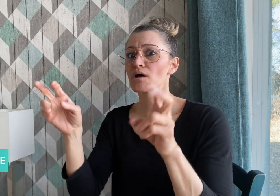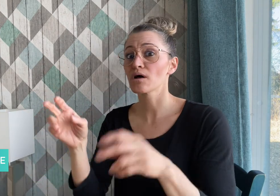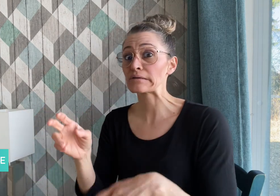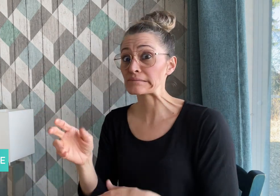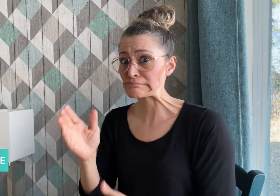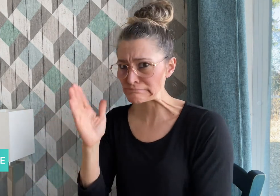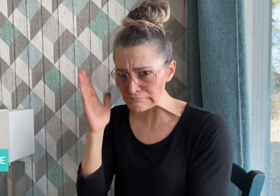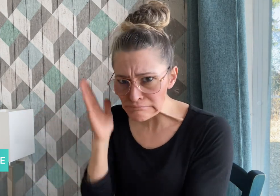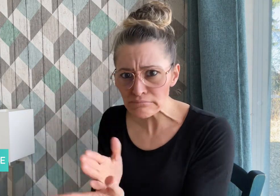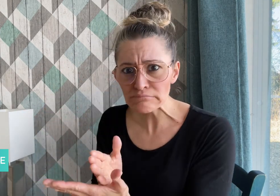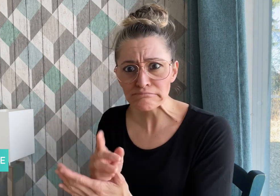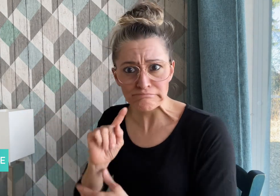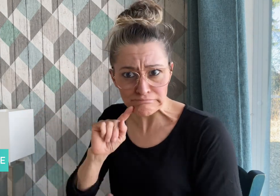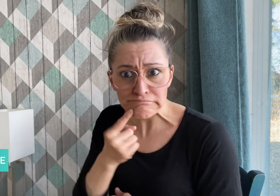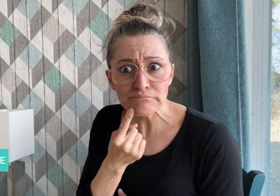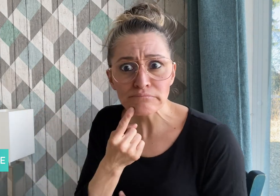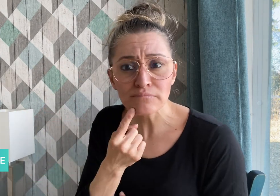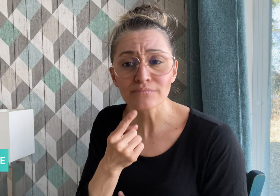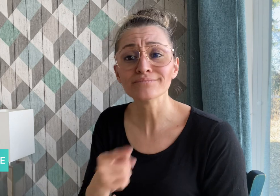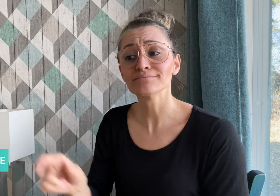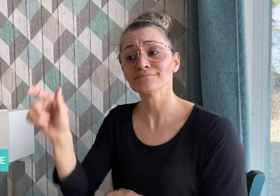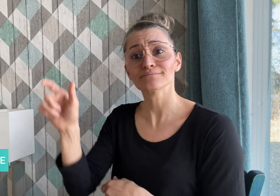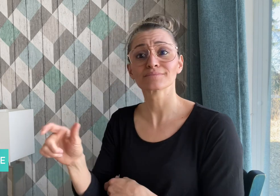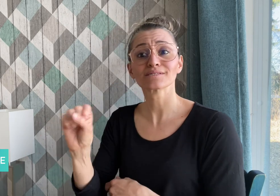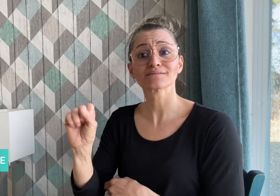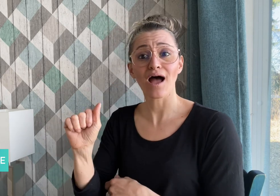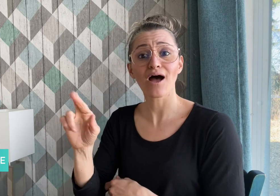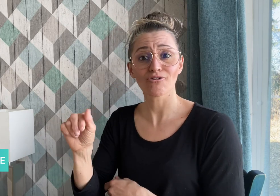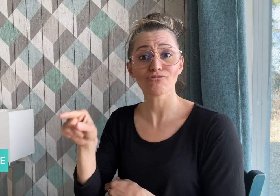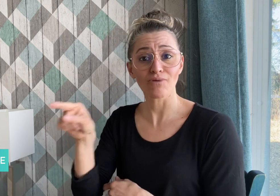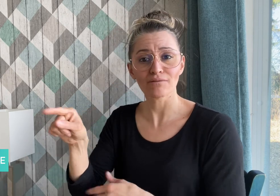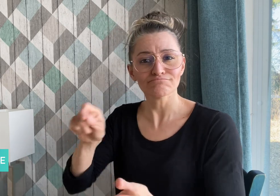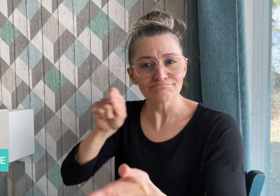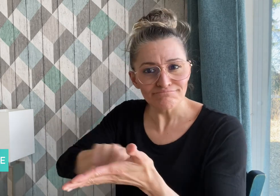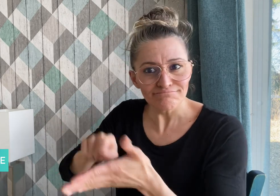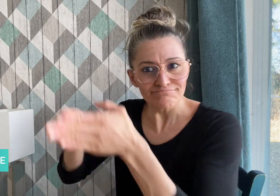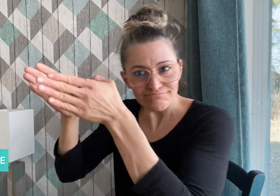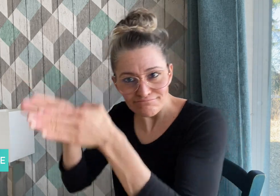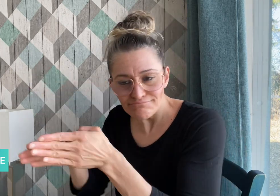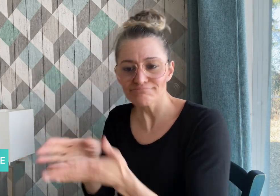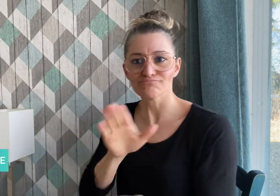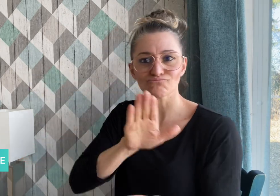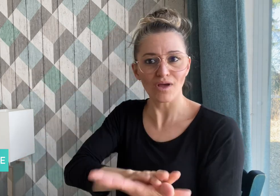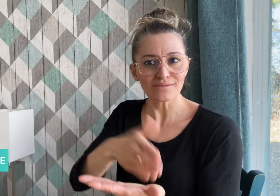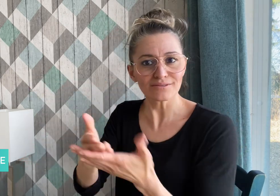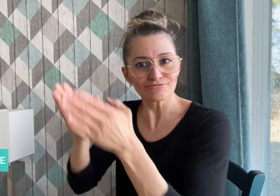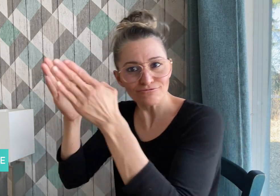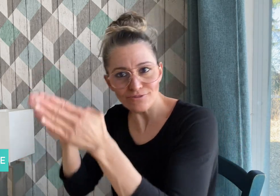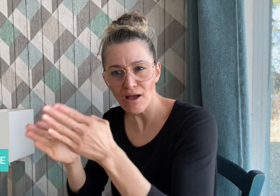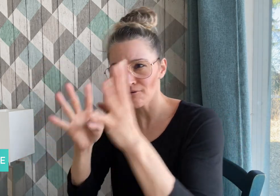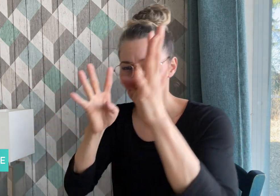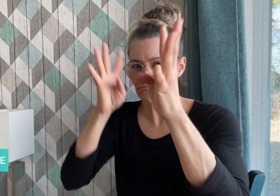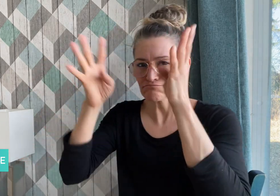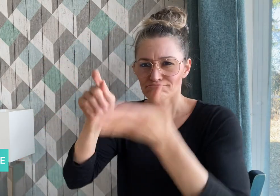creative writing professor, and Deaf rights activist.